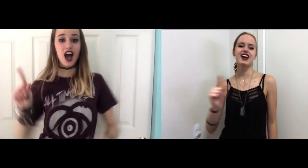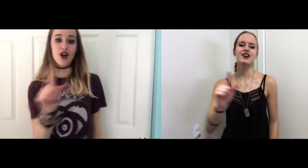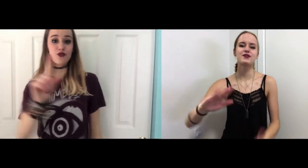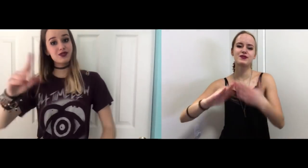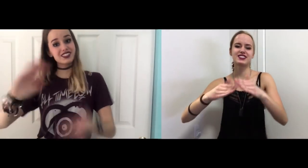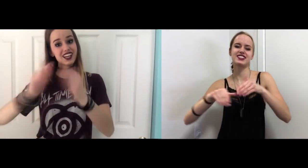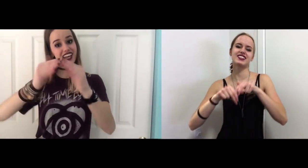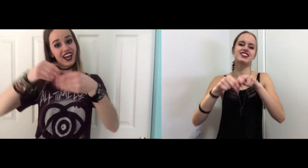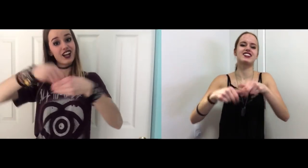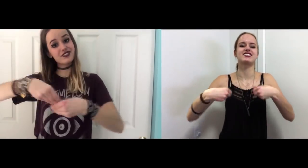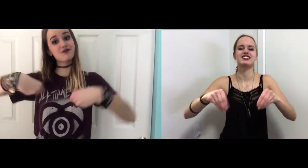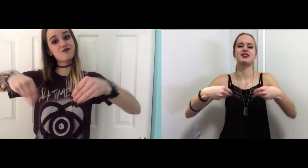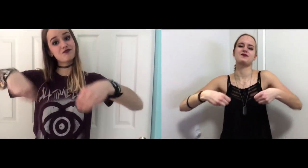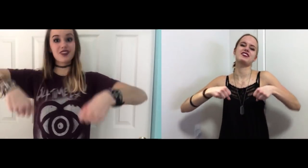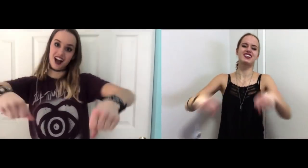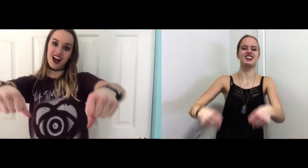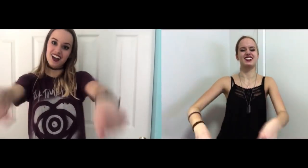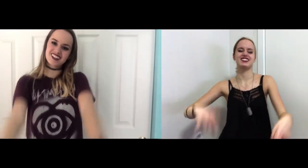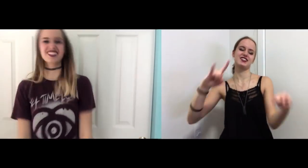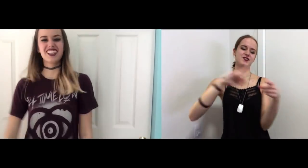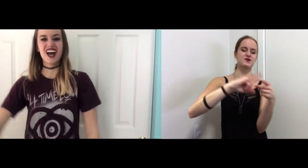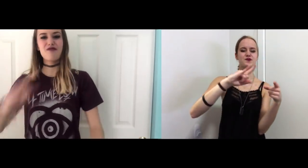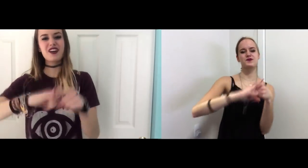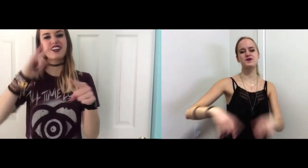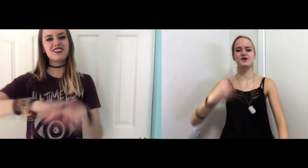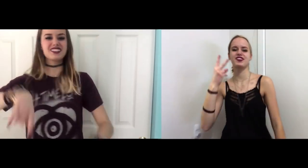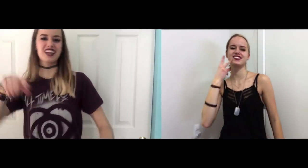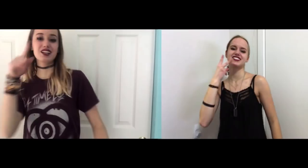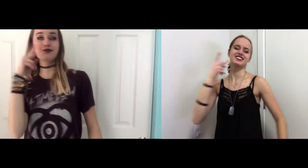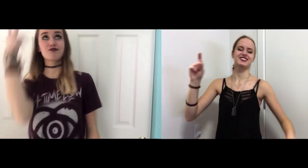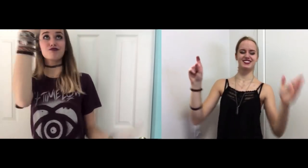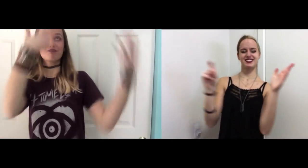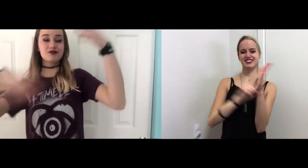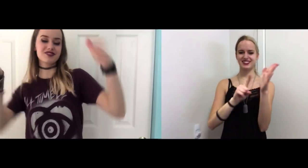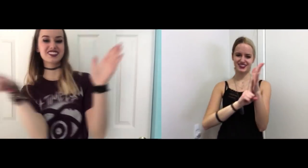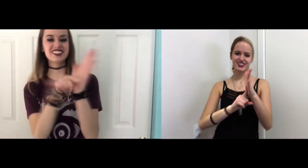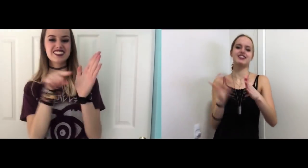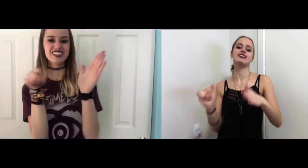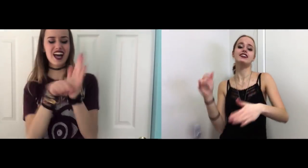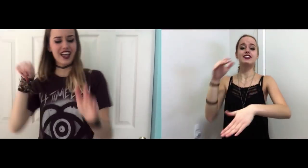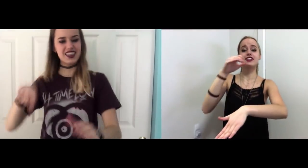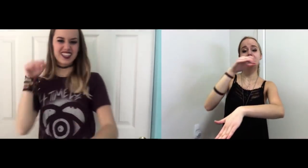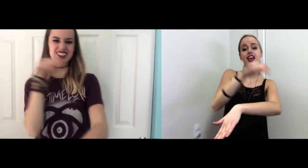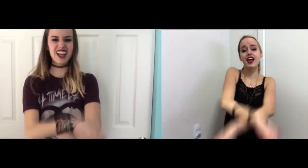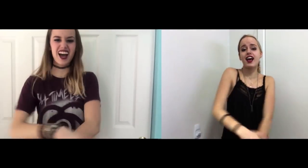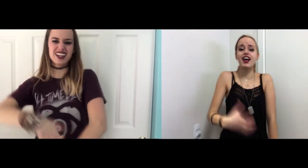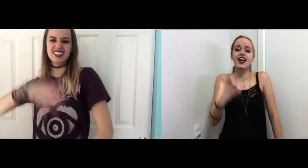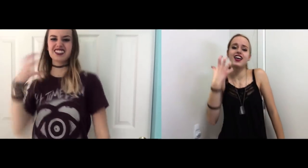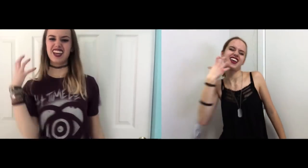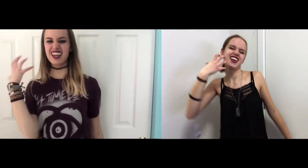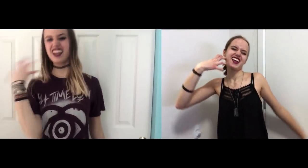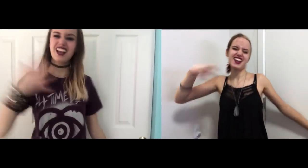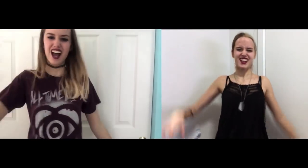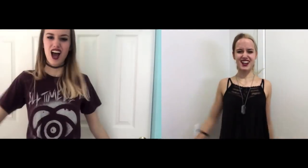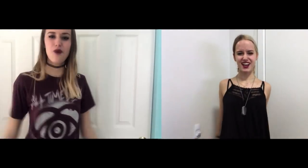I roam the city in a shopping cart, A pack of Camels and a smoke alarm This night is heating up!